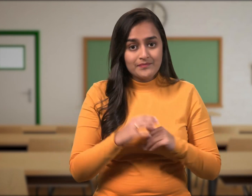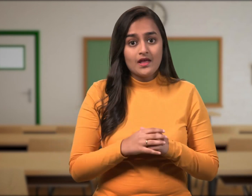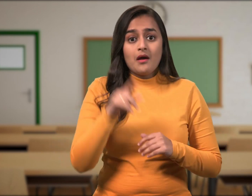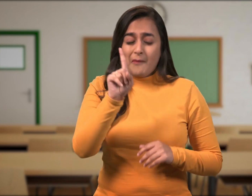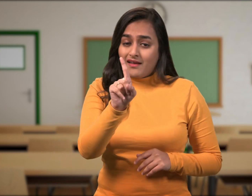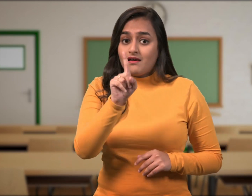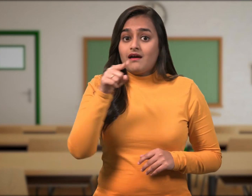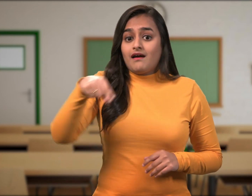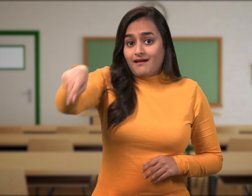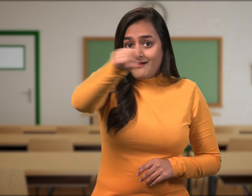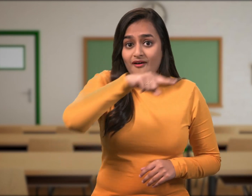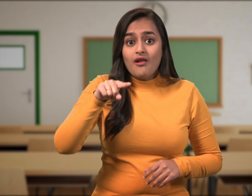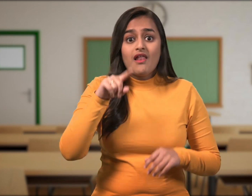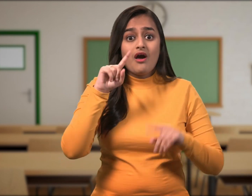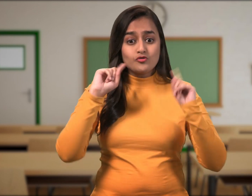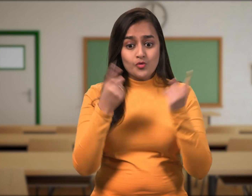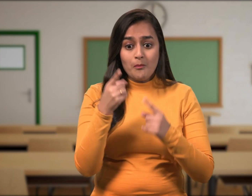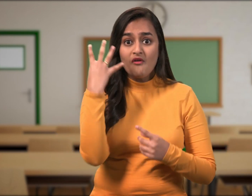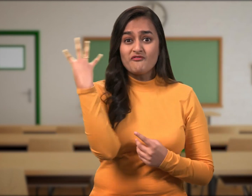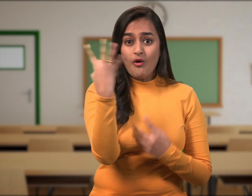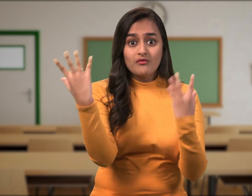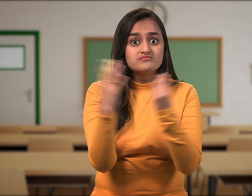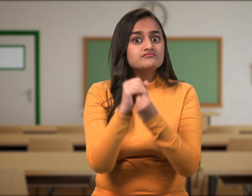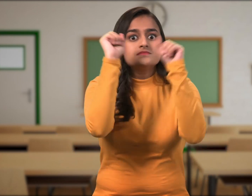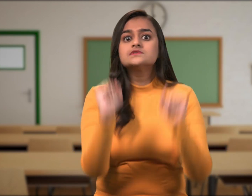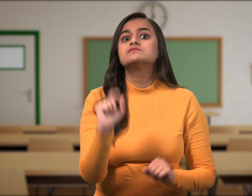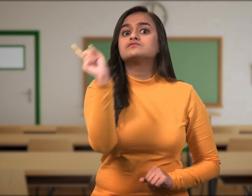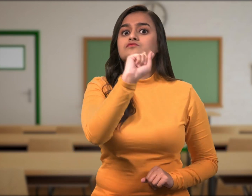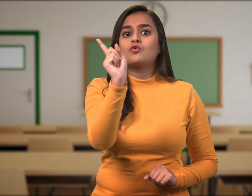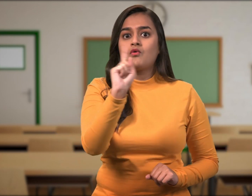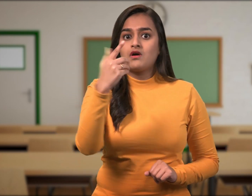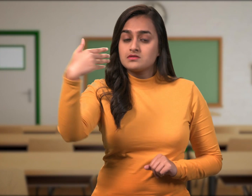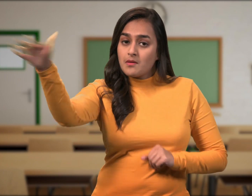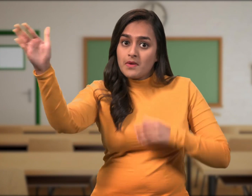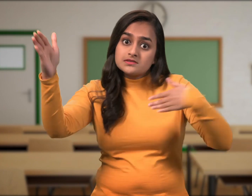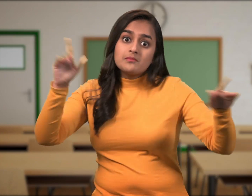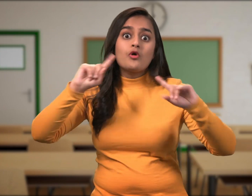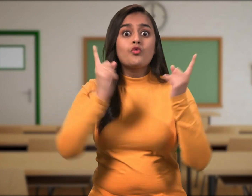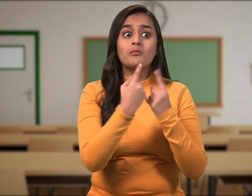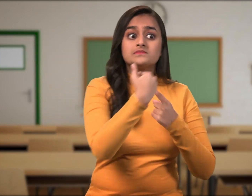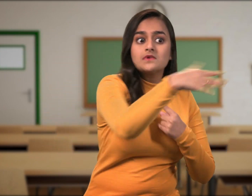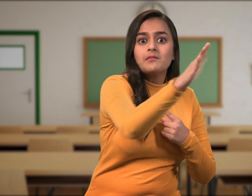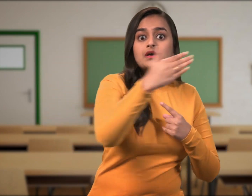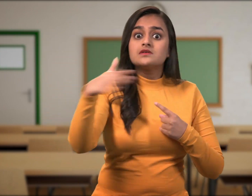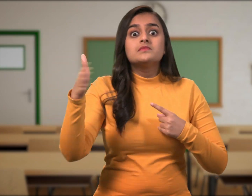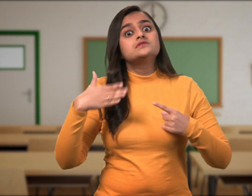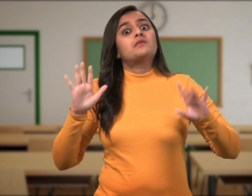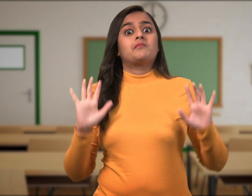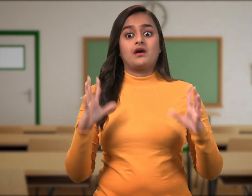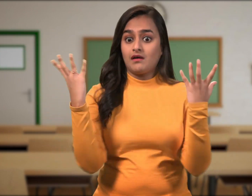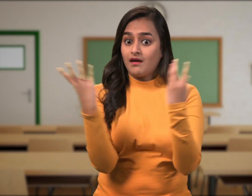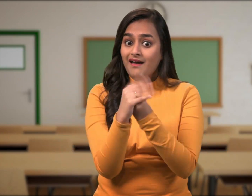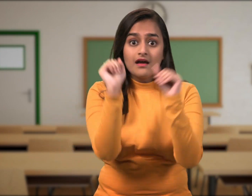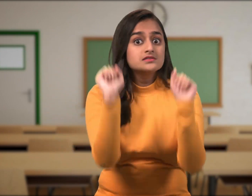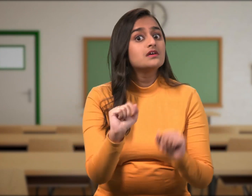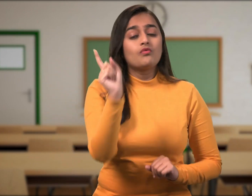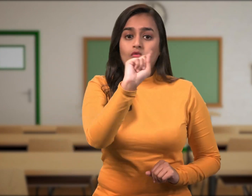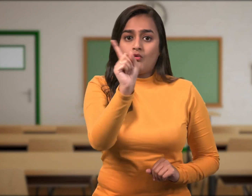All four were required to sit in separate classrooms for the test.